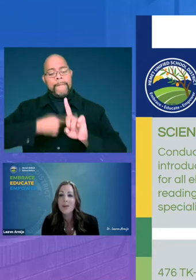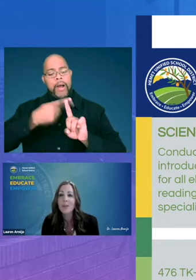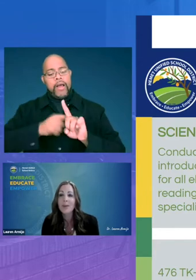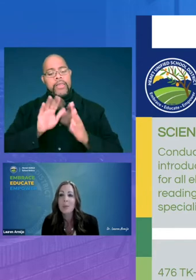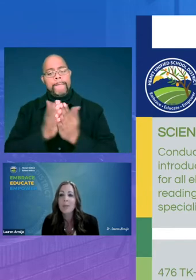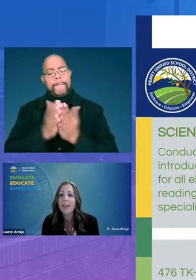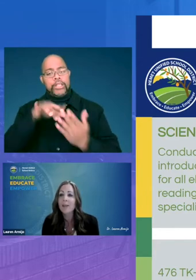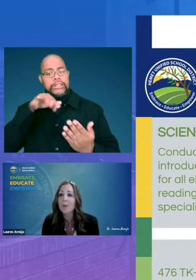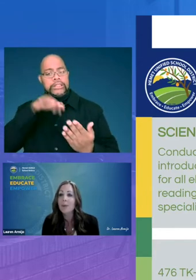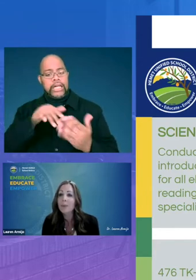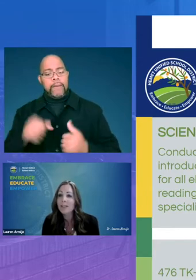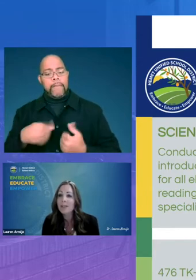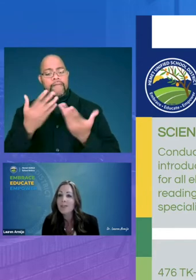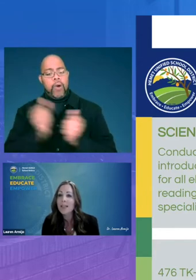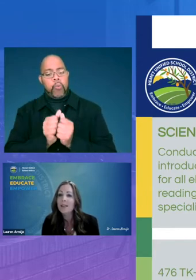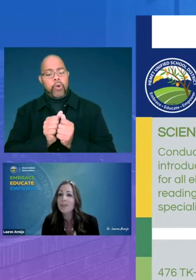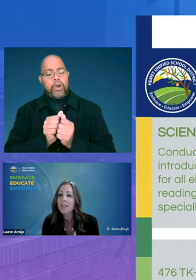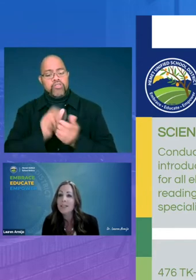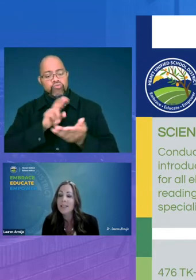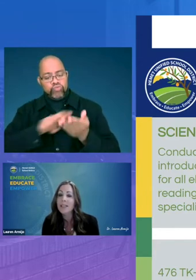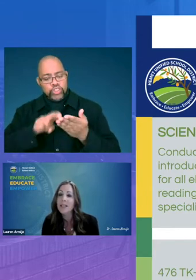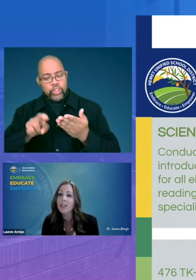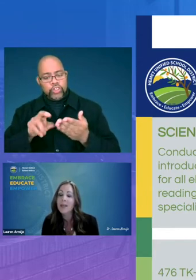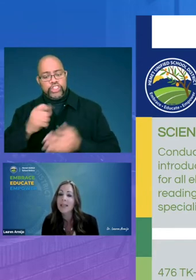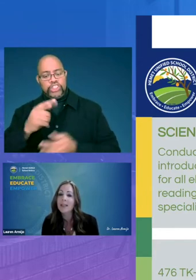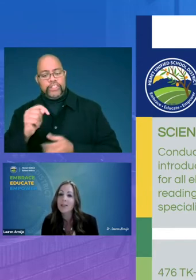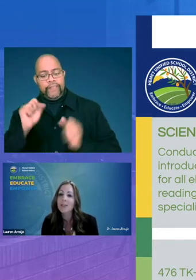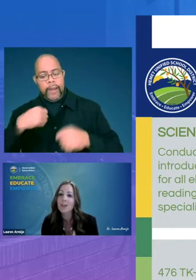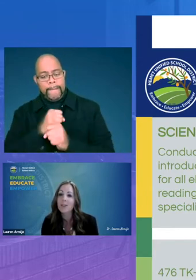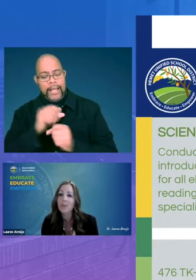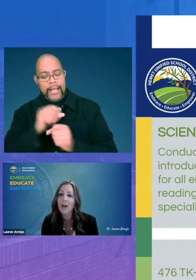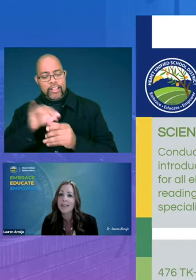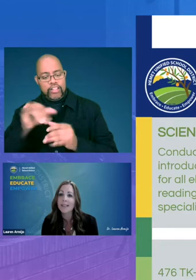they were provided with research and shifts that they could make in their instructional practices